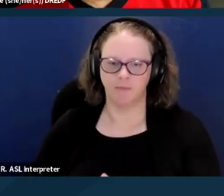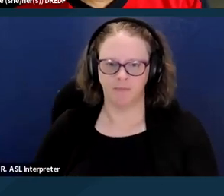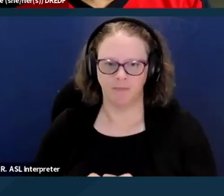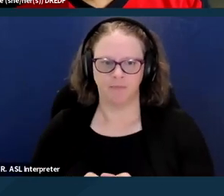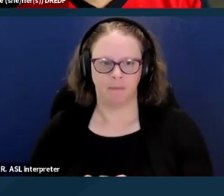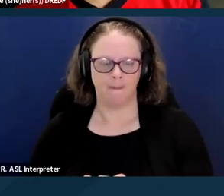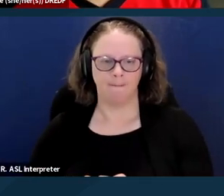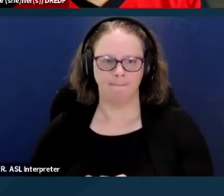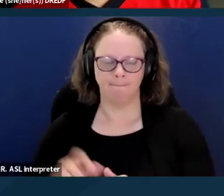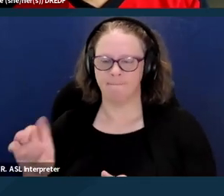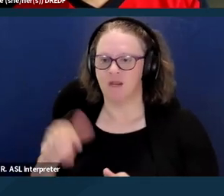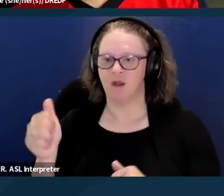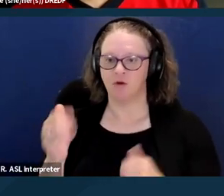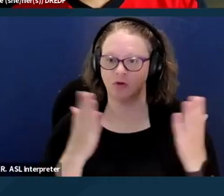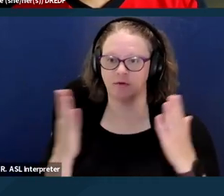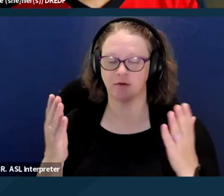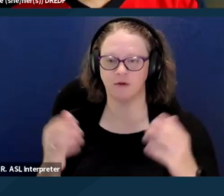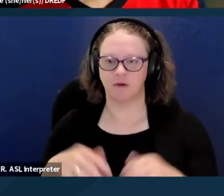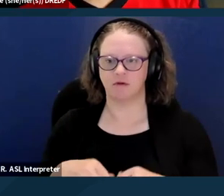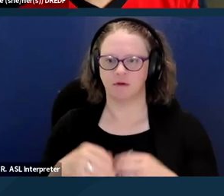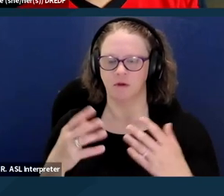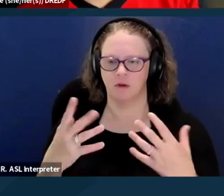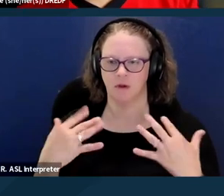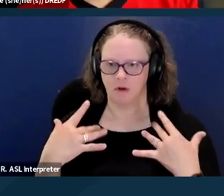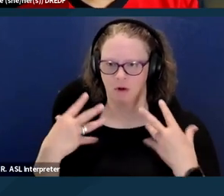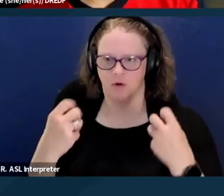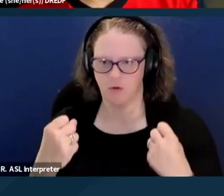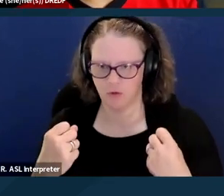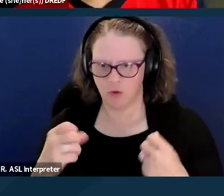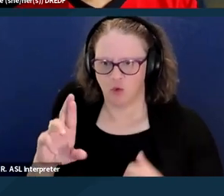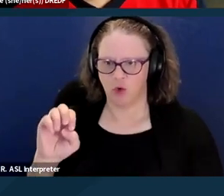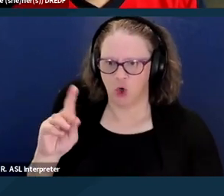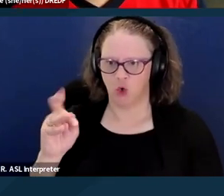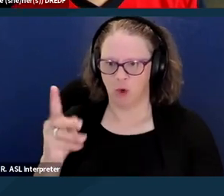Another service is recuperative care, which is short-term residential care.